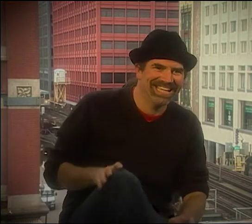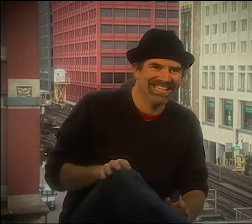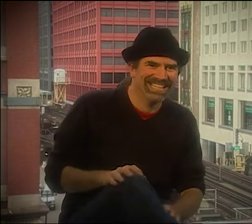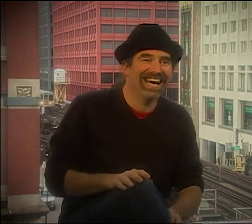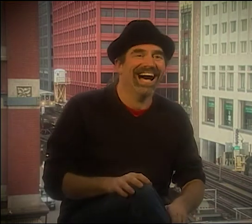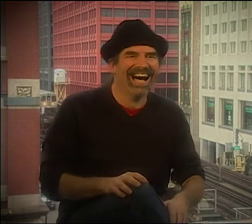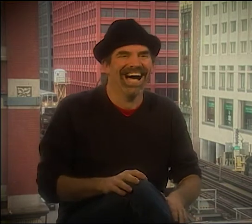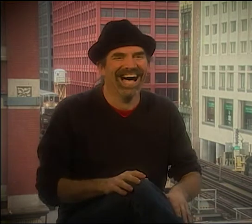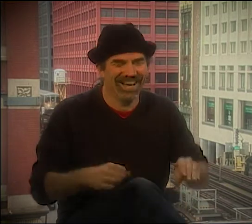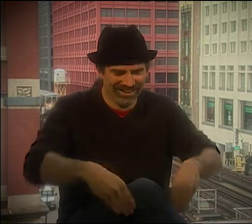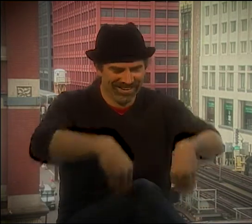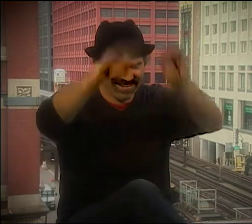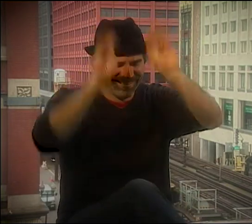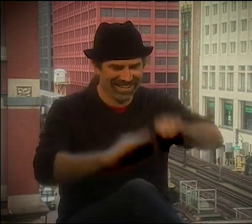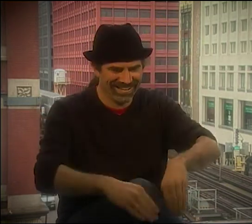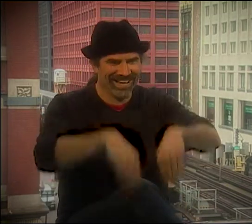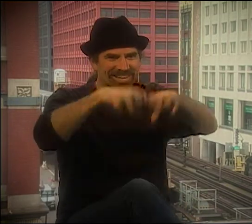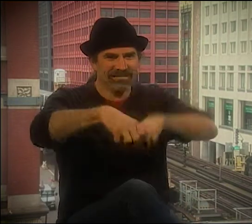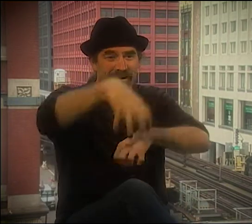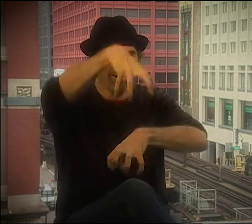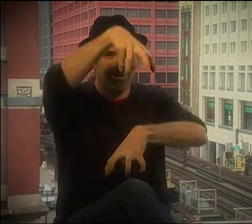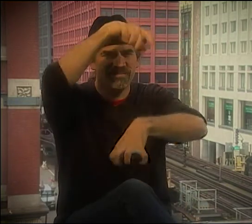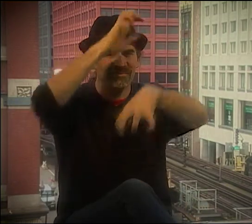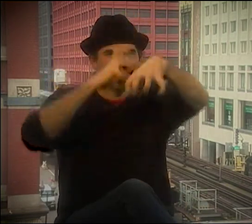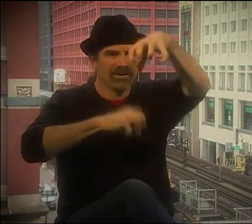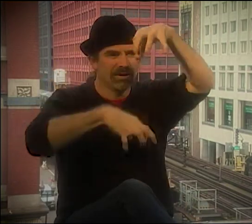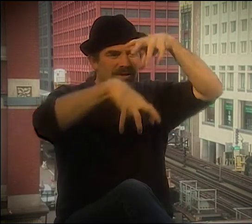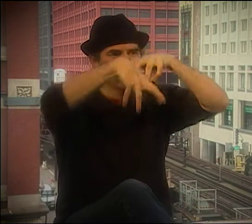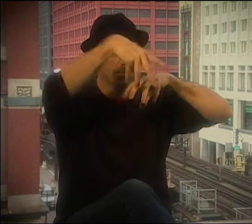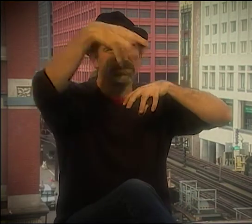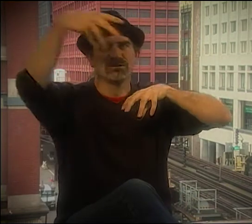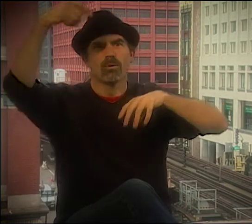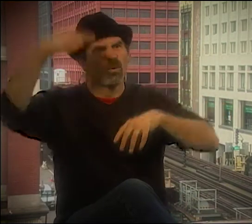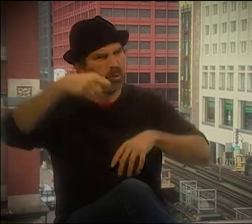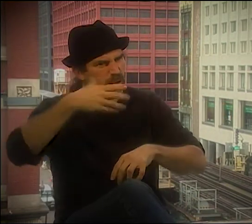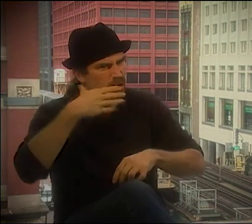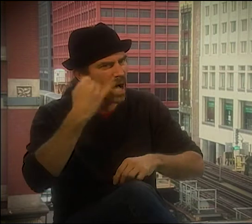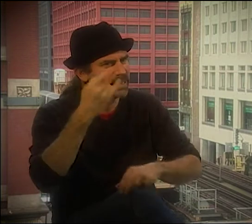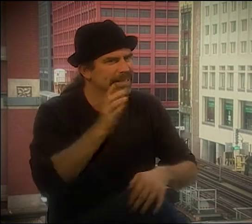EVERYBODY...OR DO YOU KNOW A TEXT PAGER OR SOMETHING, SOME SORT OF FLASHING LIGHT.